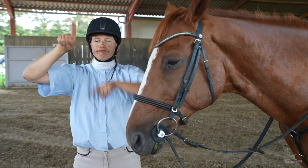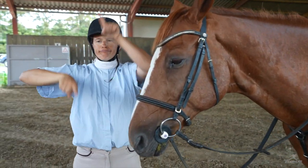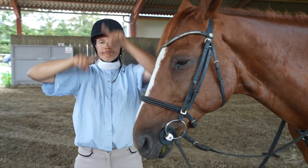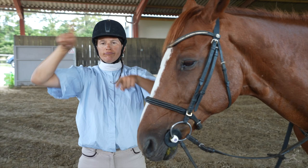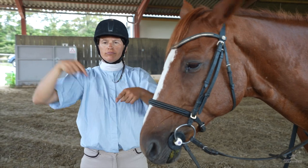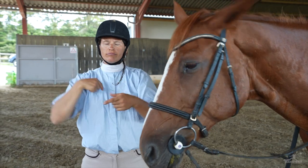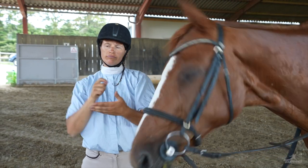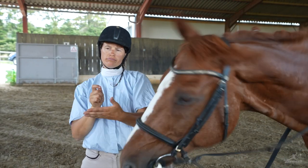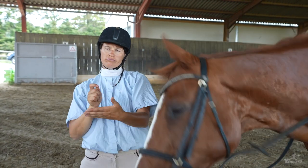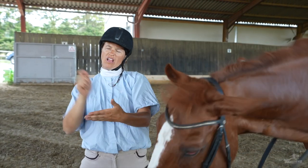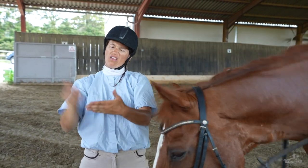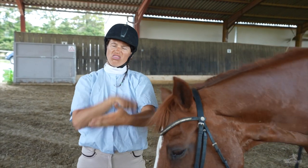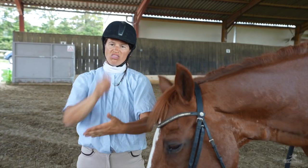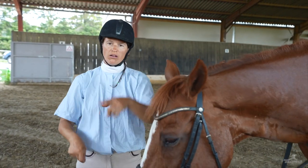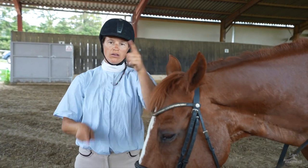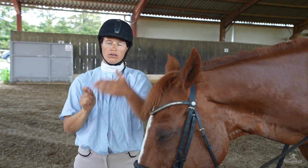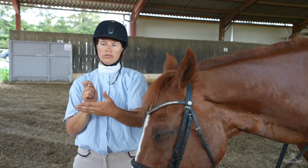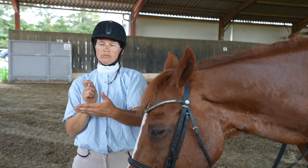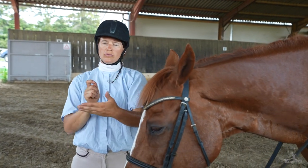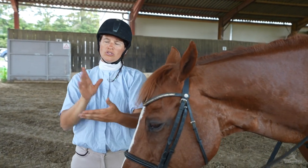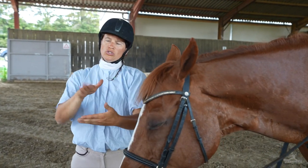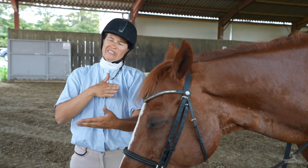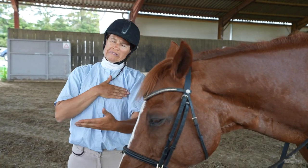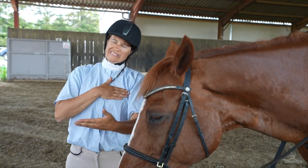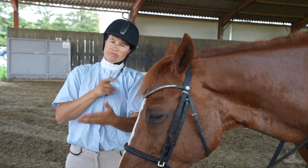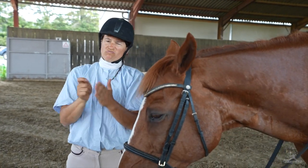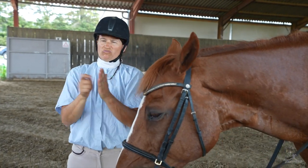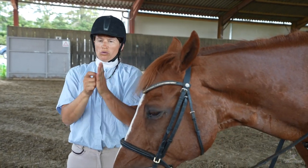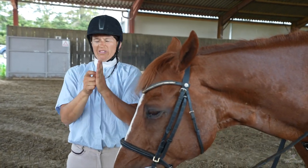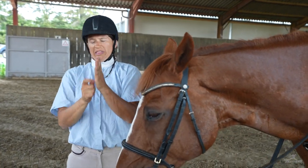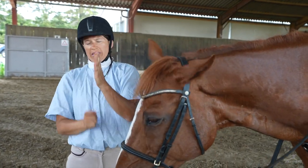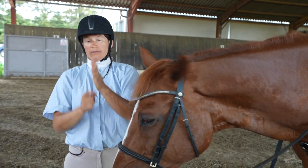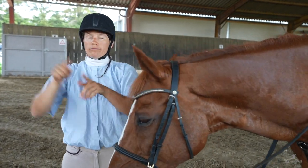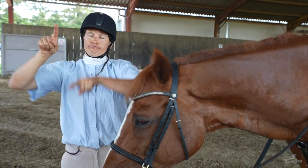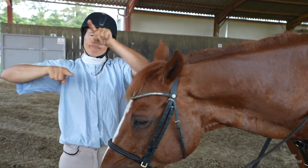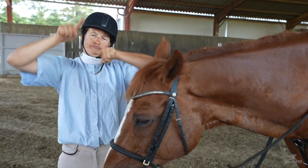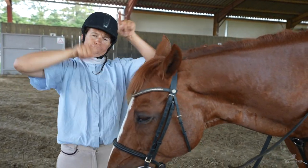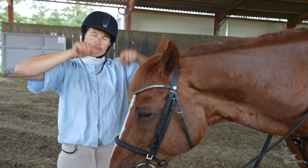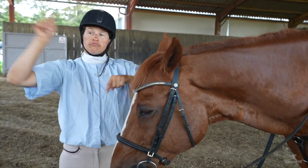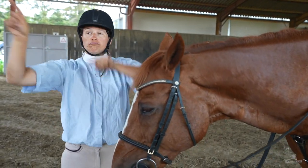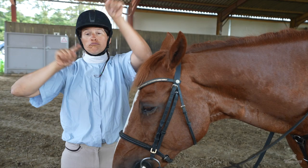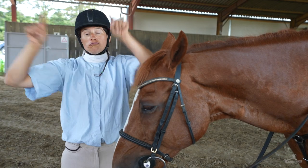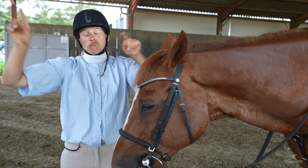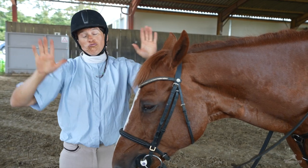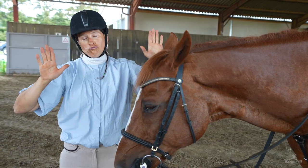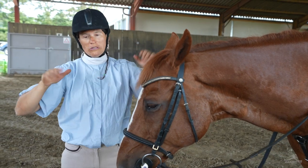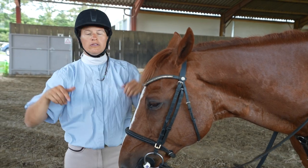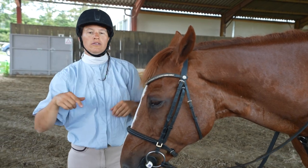All points may be lost depending on the competition.